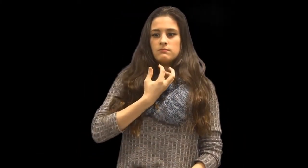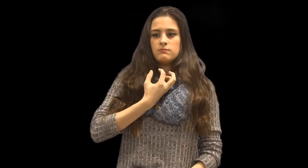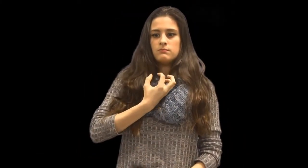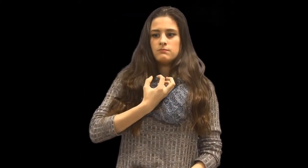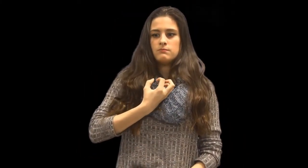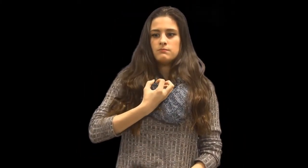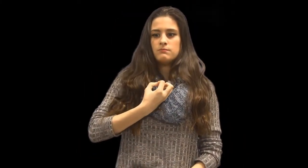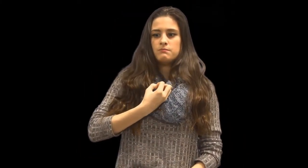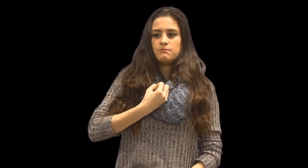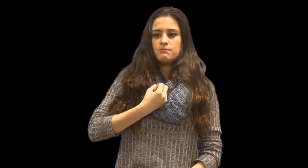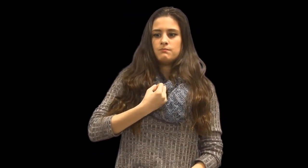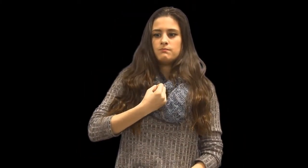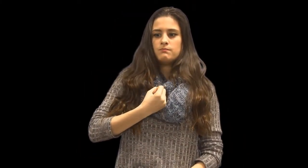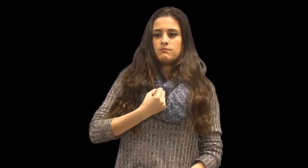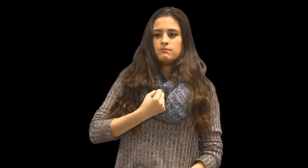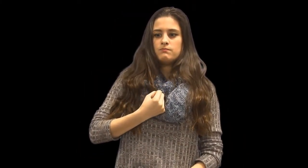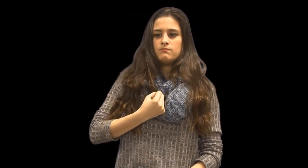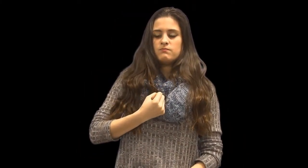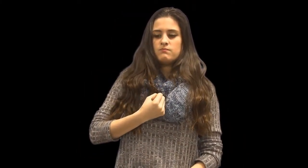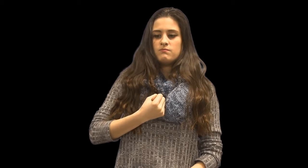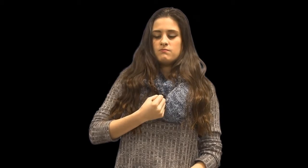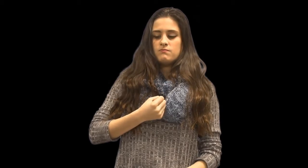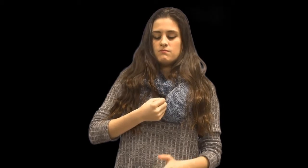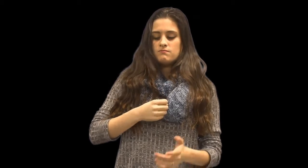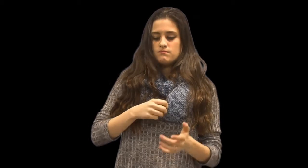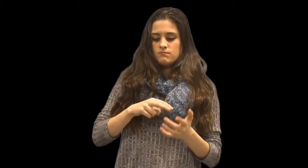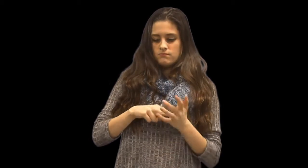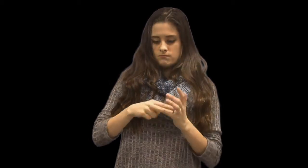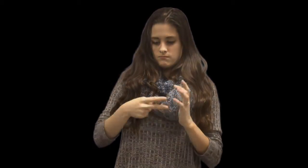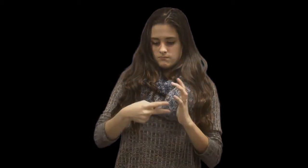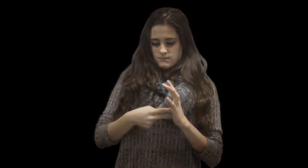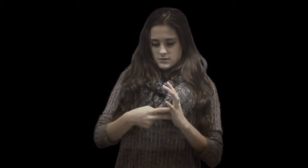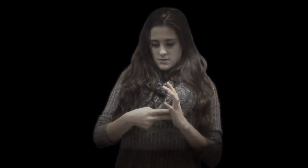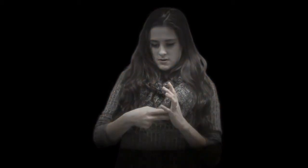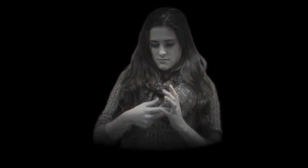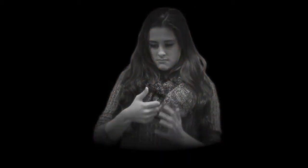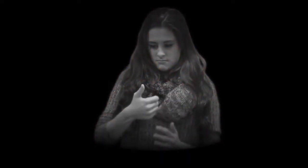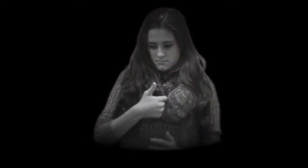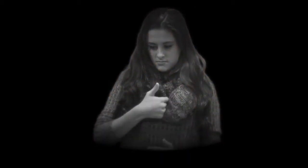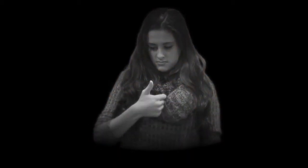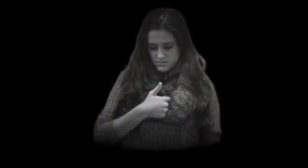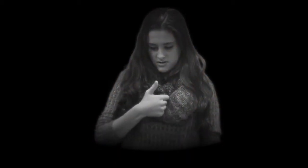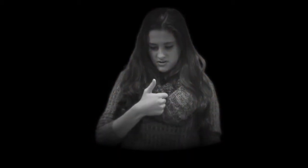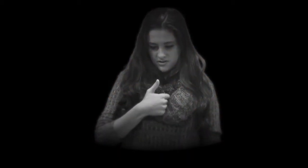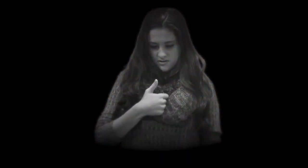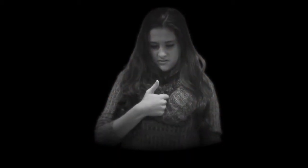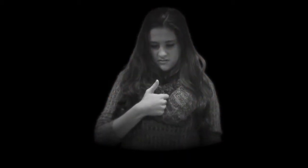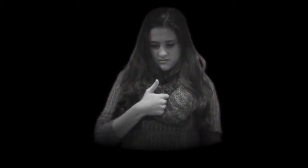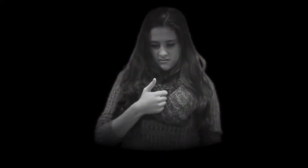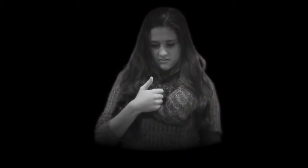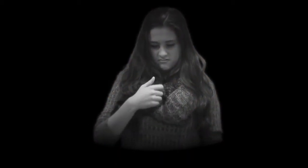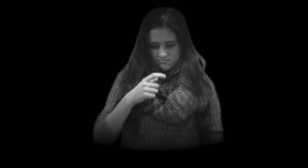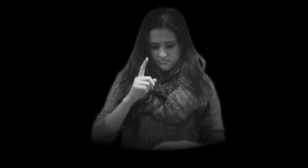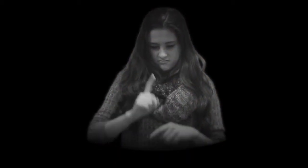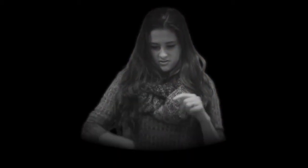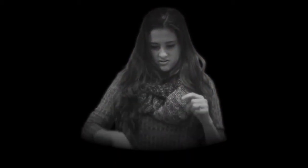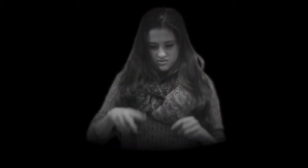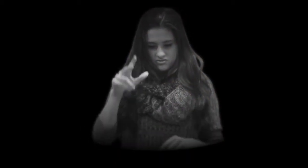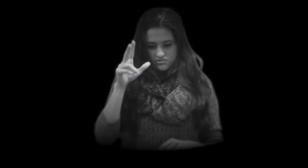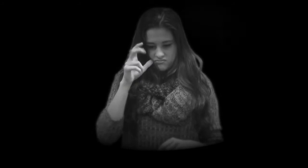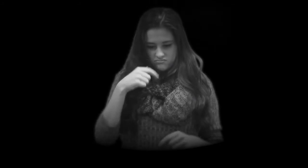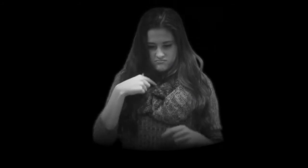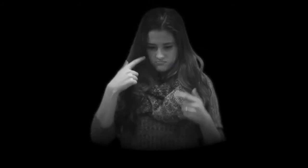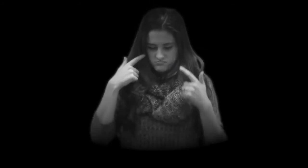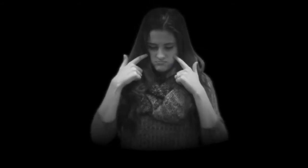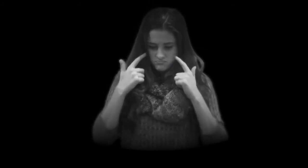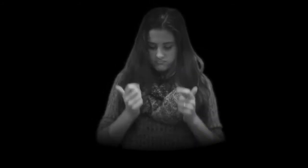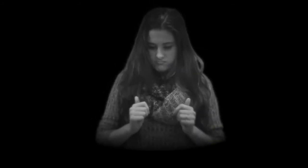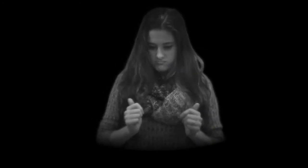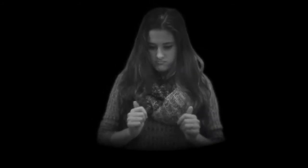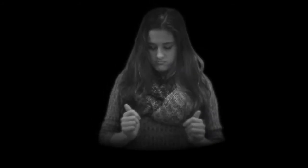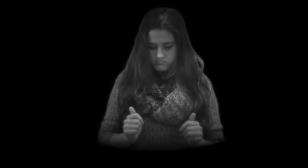as his heart shriveled “The means I can't hear?